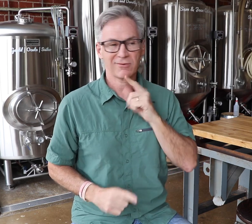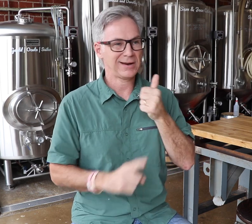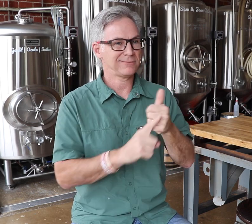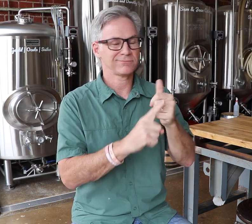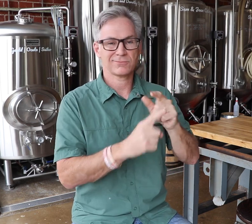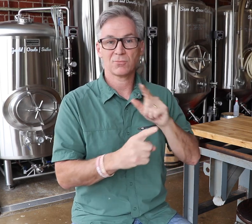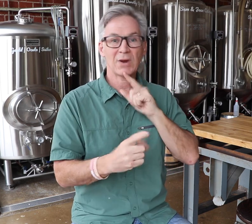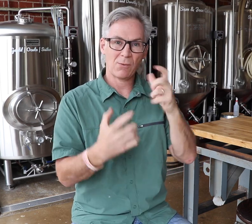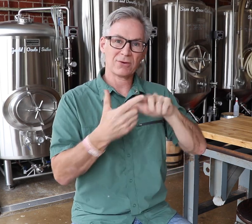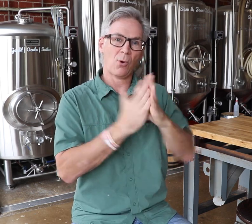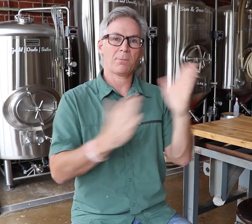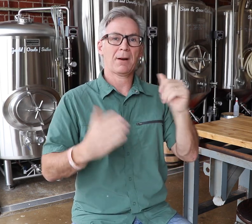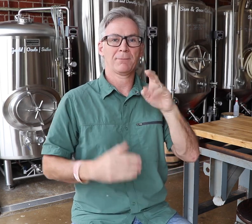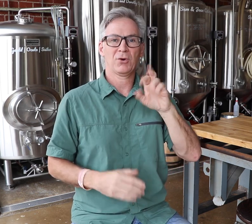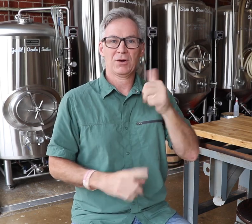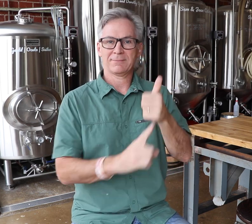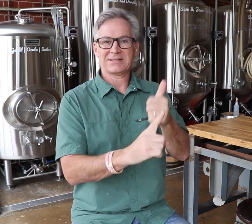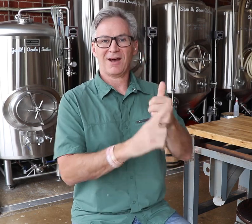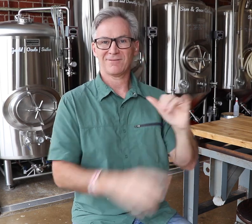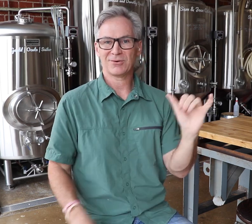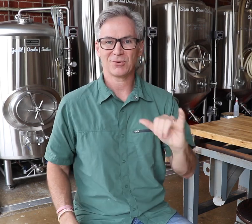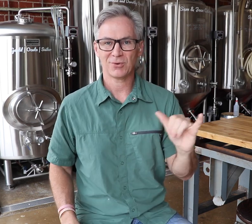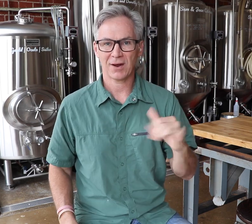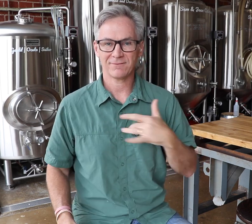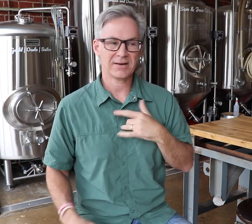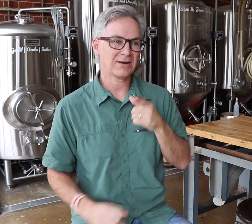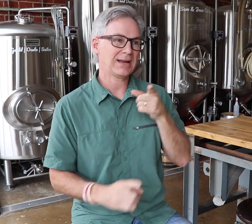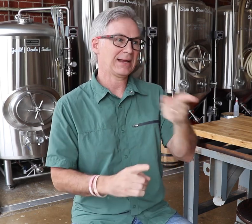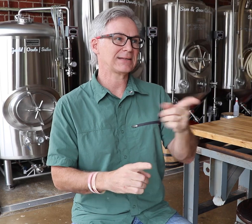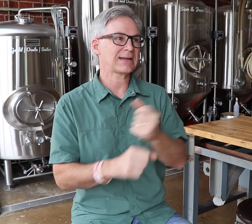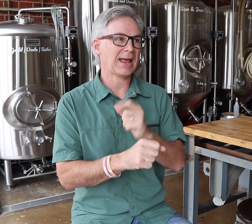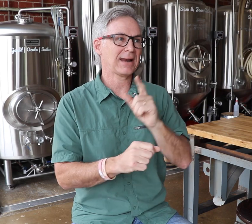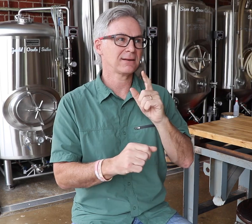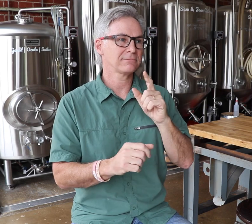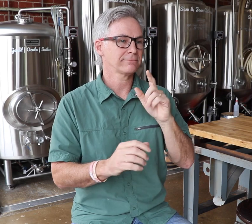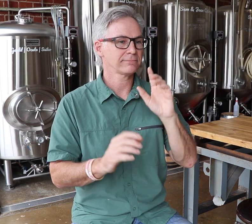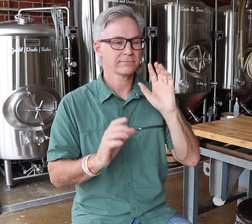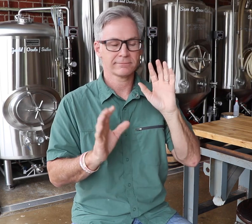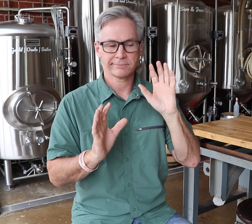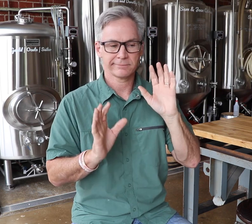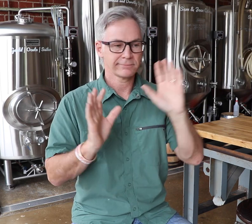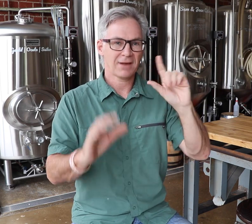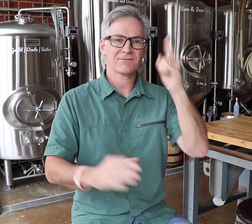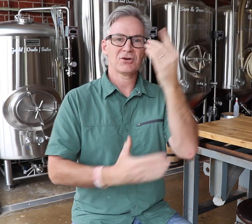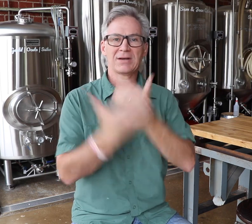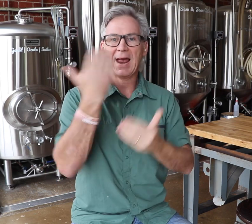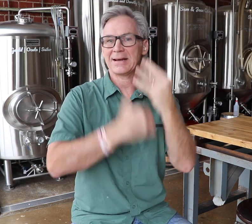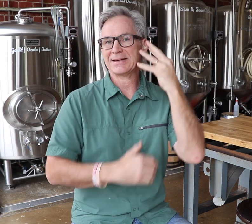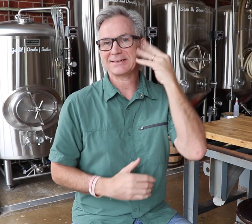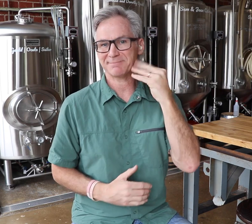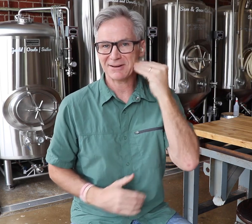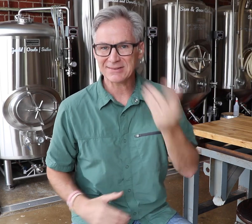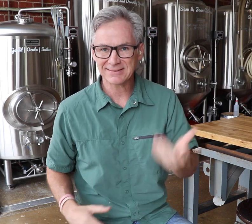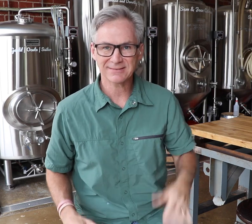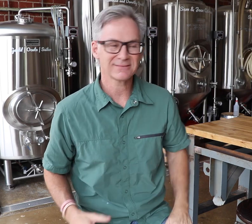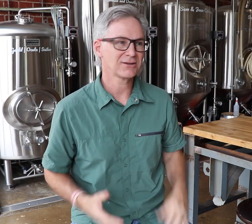He wants to open a brewery himself too, so he’s getting a great first hand experience while we go through this.